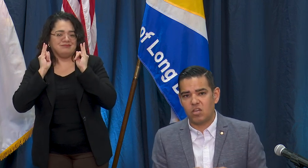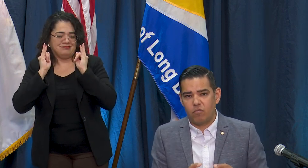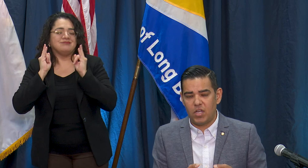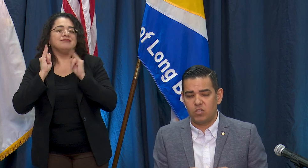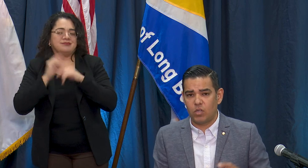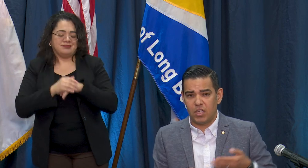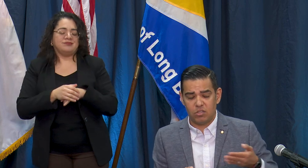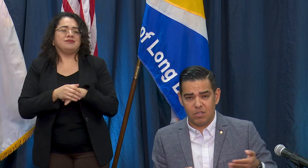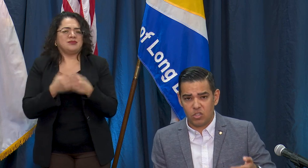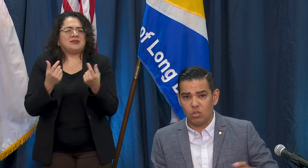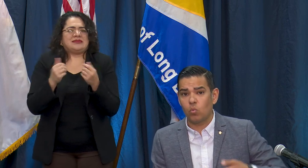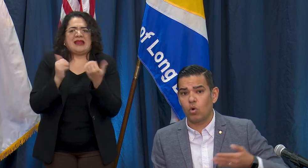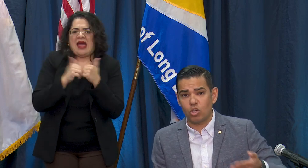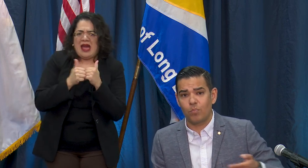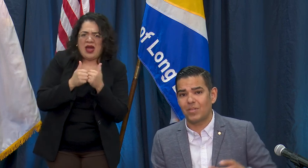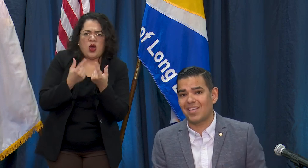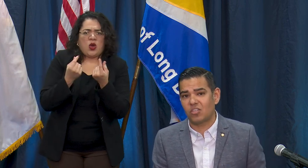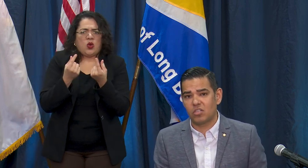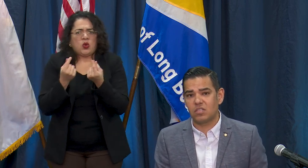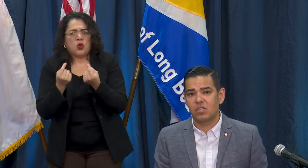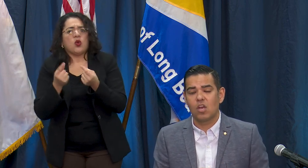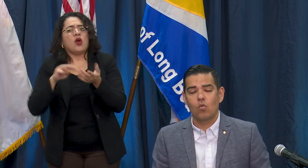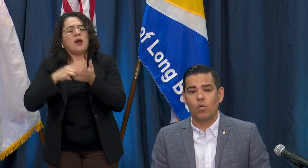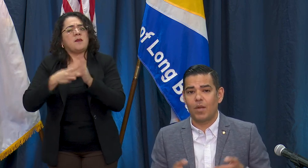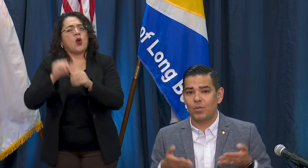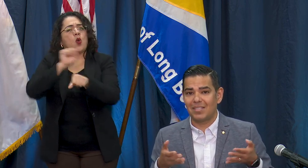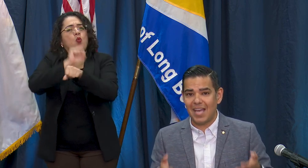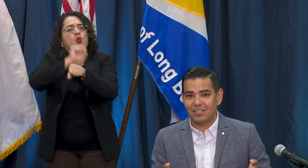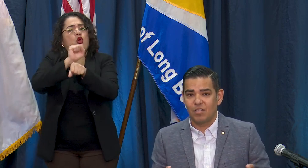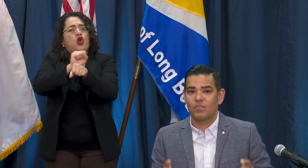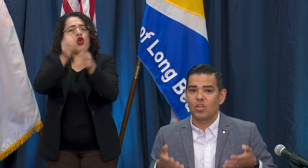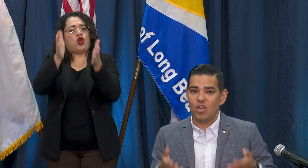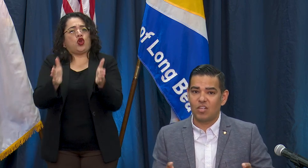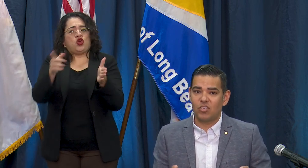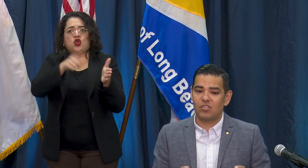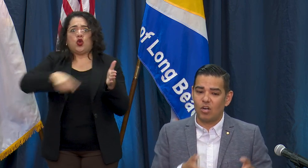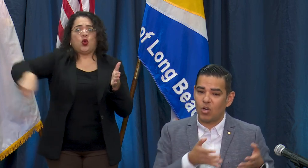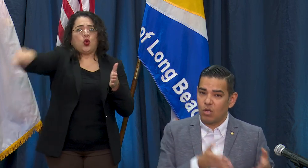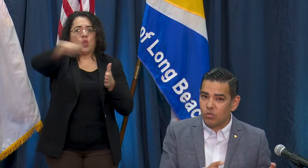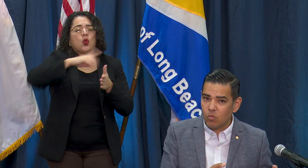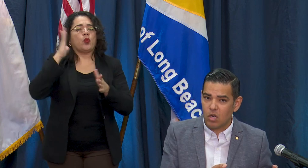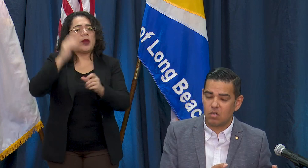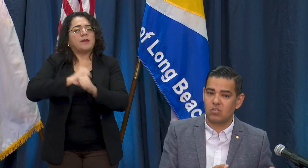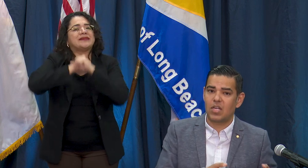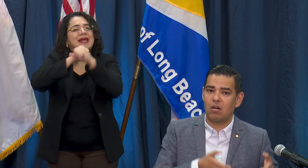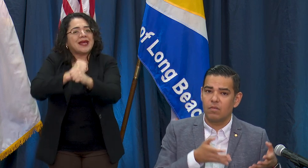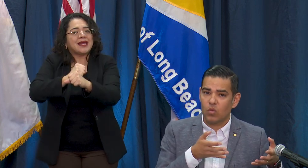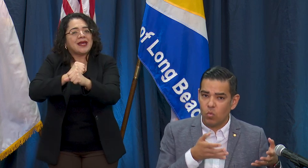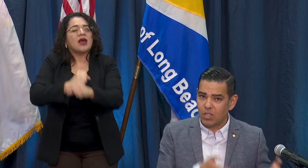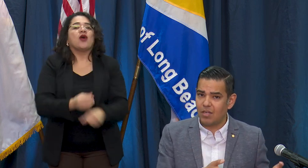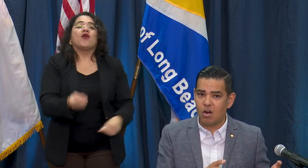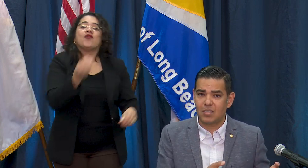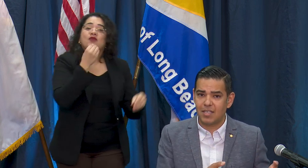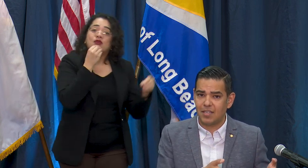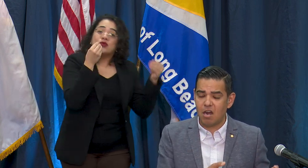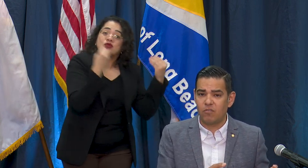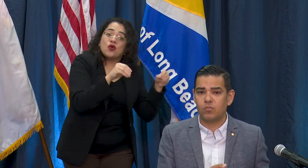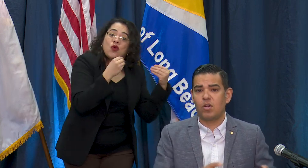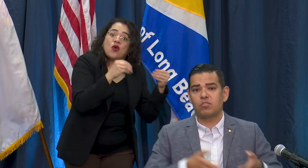coverings. We're going to do some additional worker protections. We want to protect not just our grocery workers that are working hard to taking care of us but also